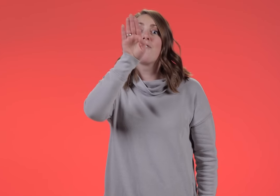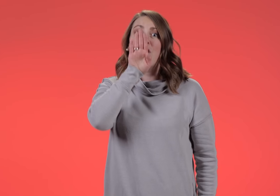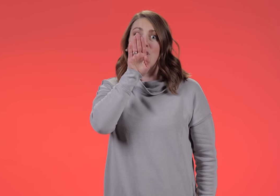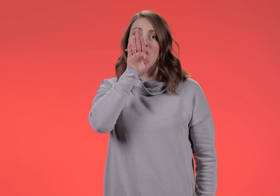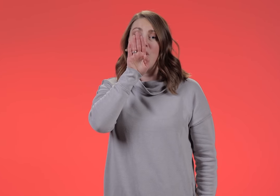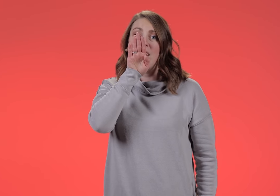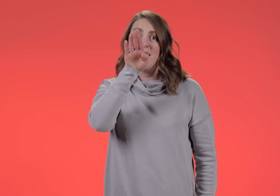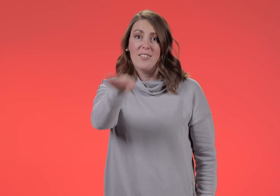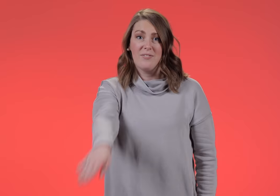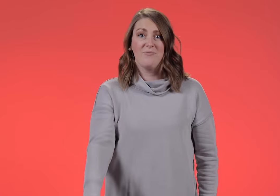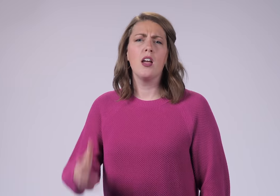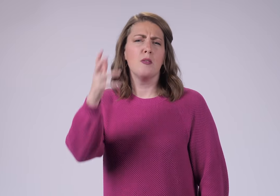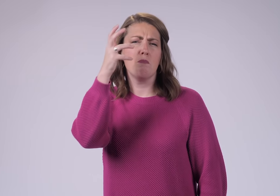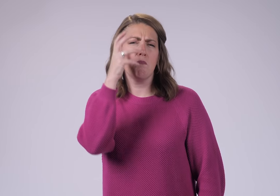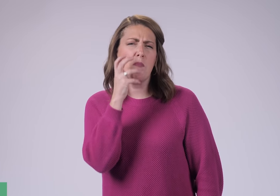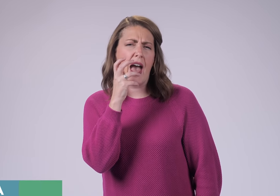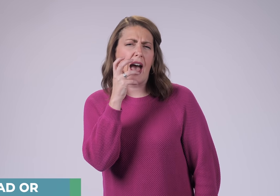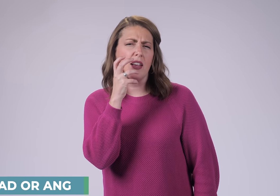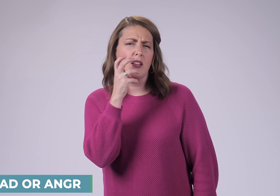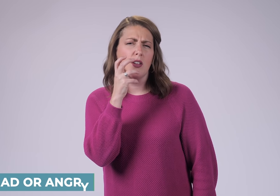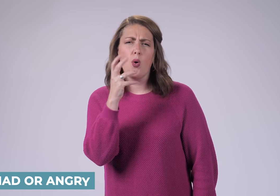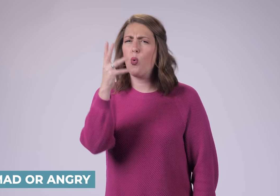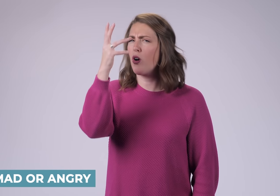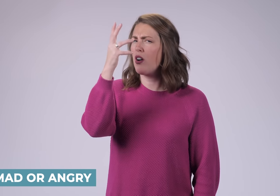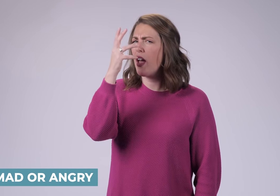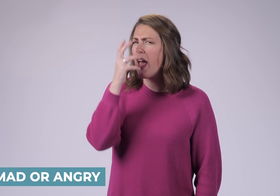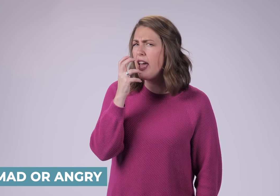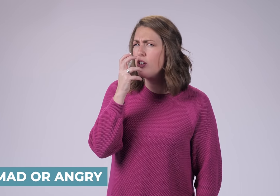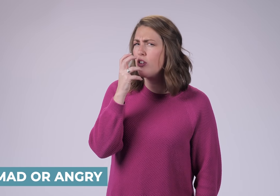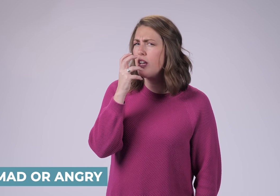FRUSTRATED MAD or ANGRY